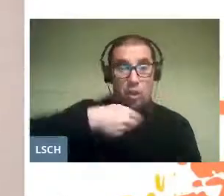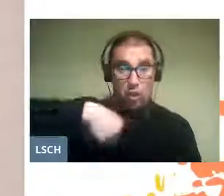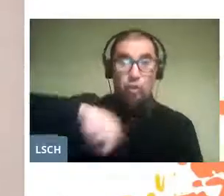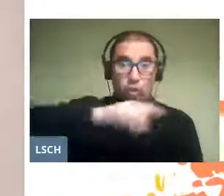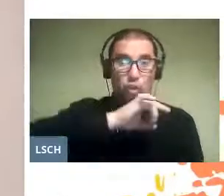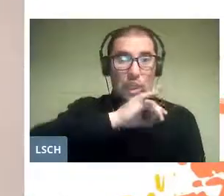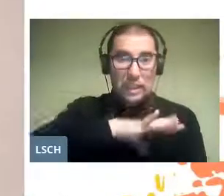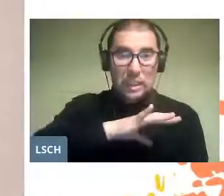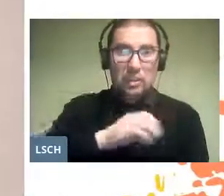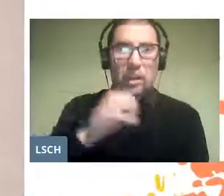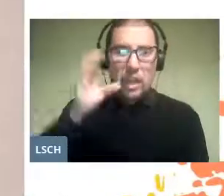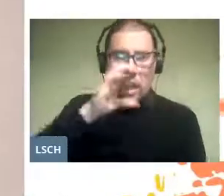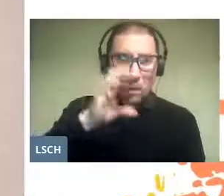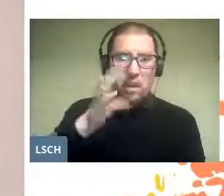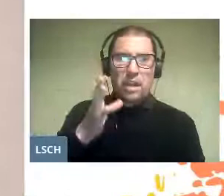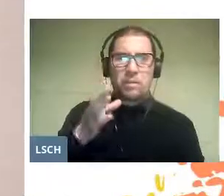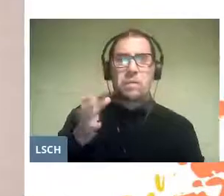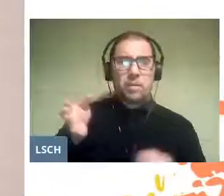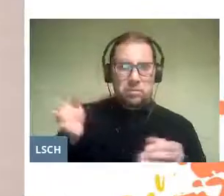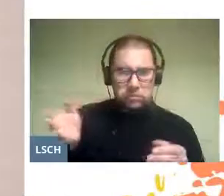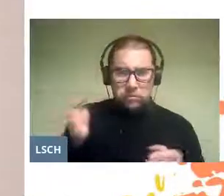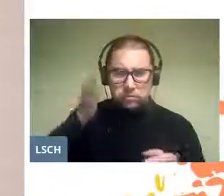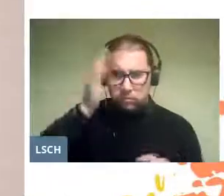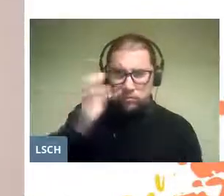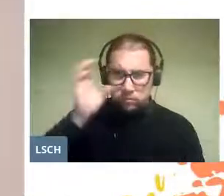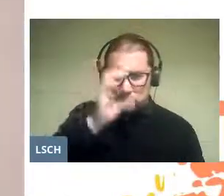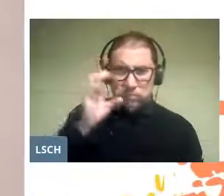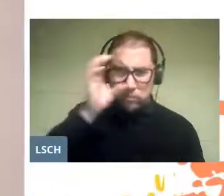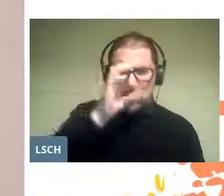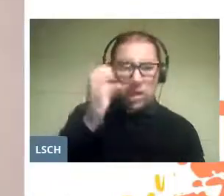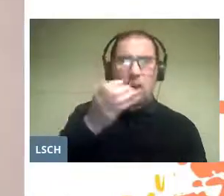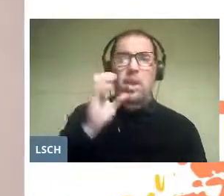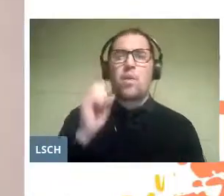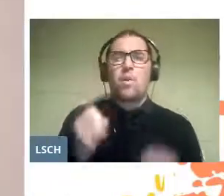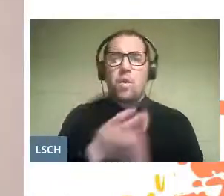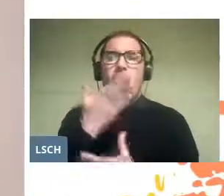we must constantly seek new and better tools